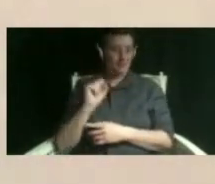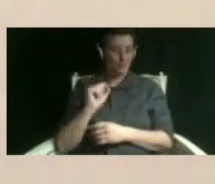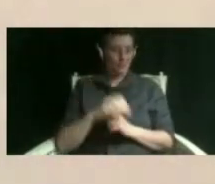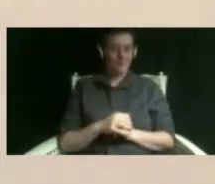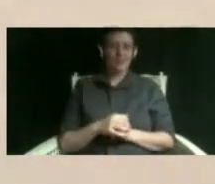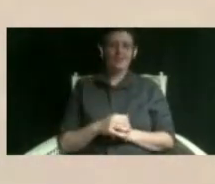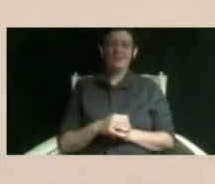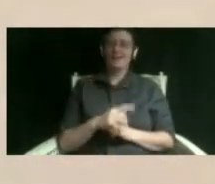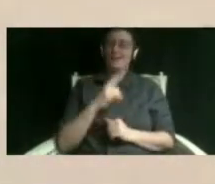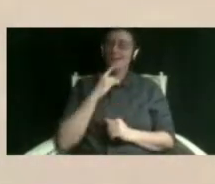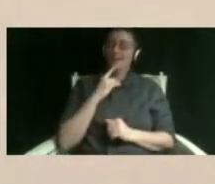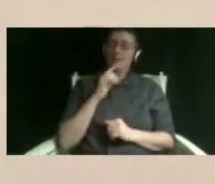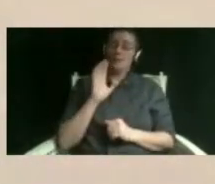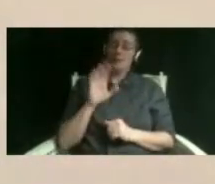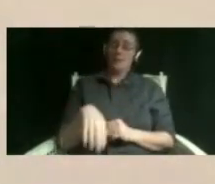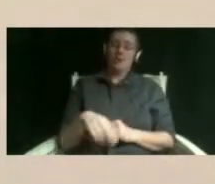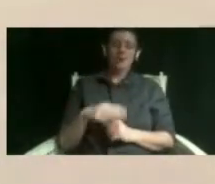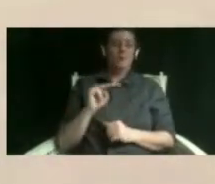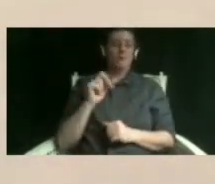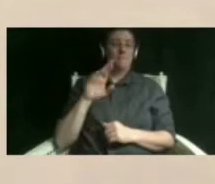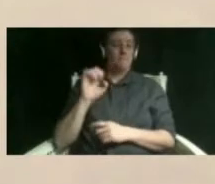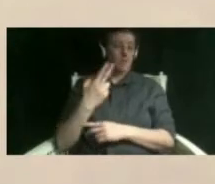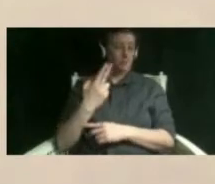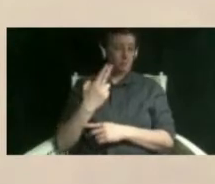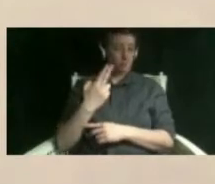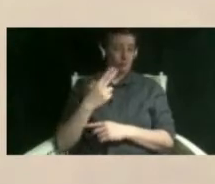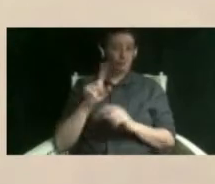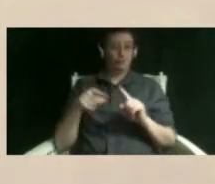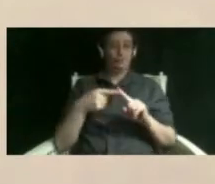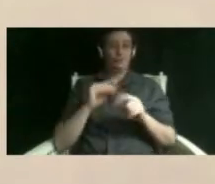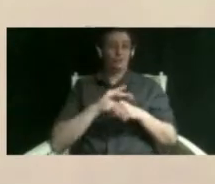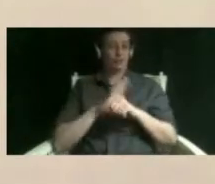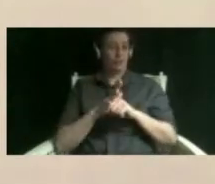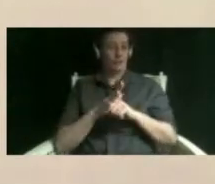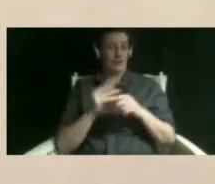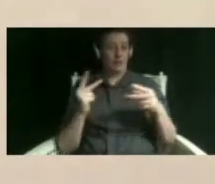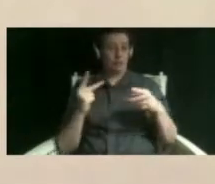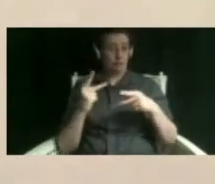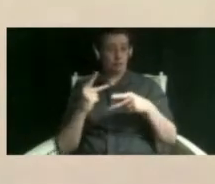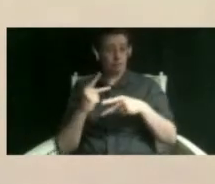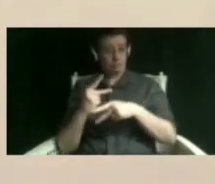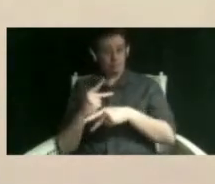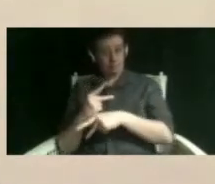march when you know coronavirus was slowly getting worse and worse i wasn't you know